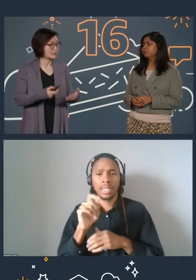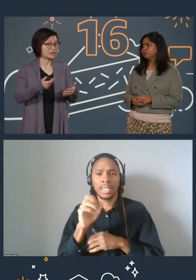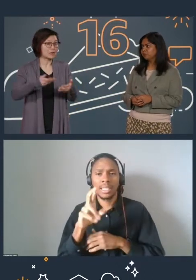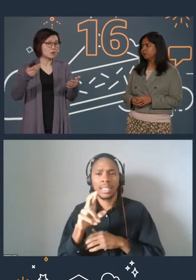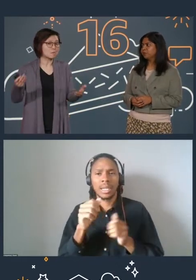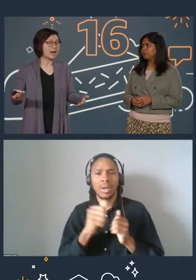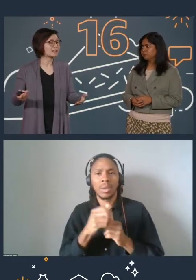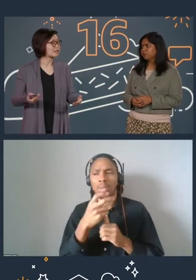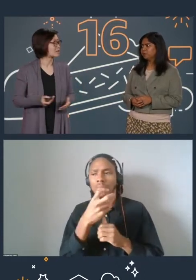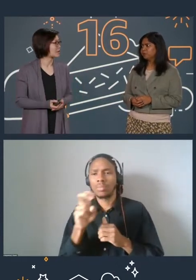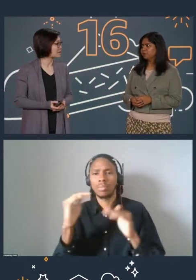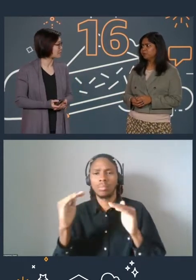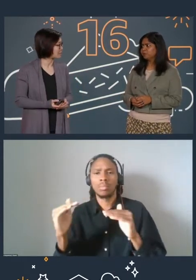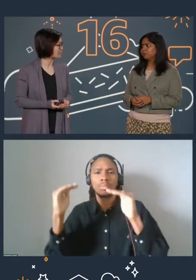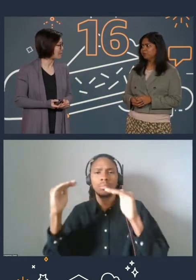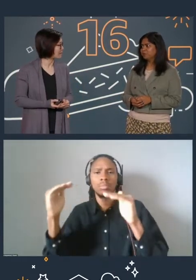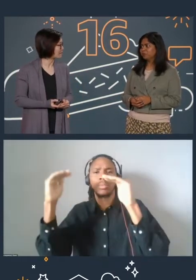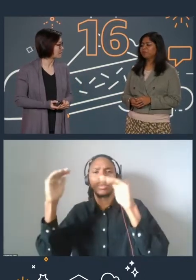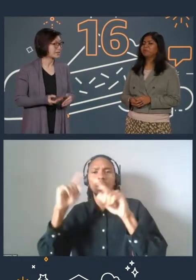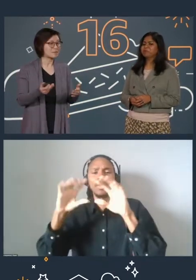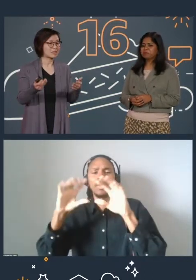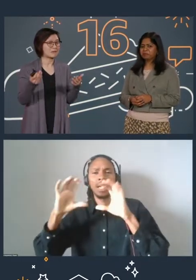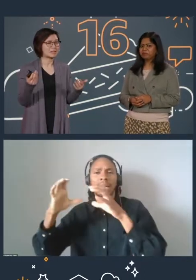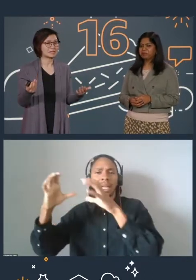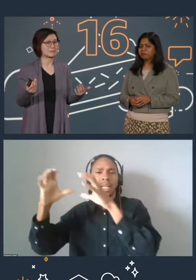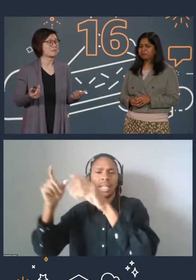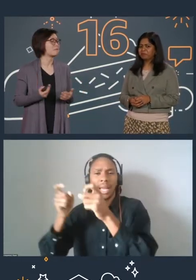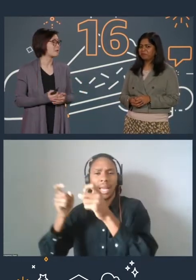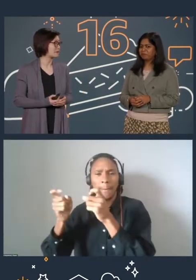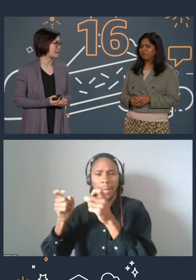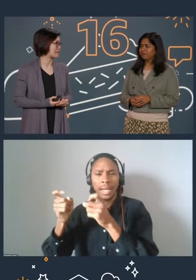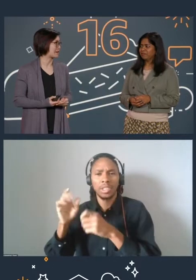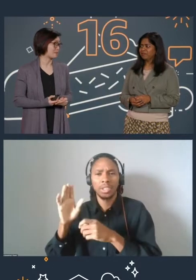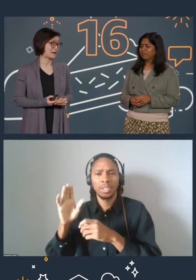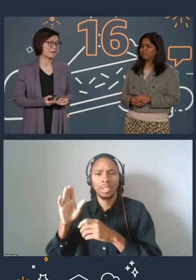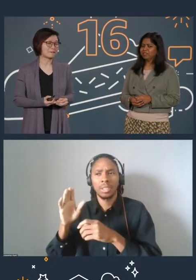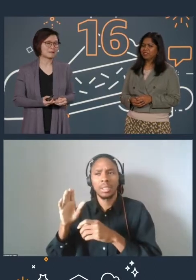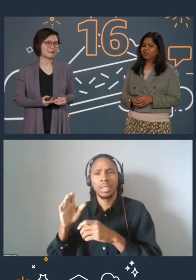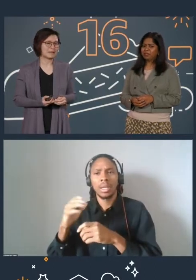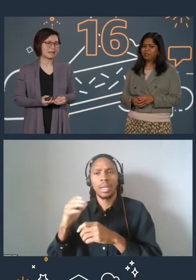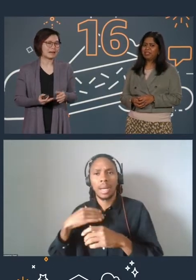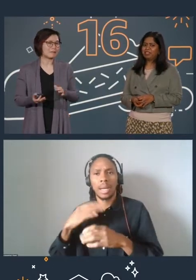so that they could manage their spend over time. Something that my customers have been very excited about.